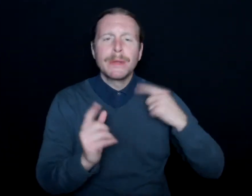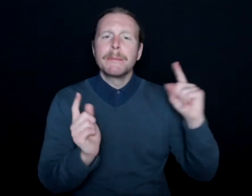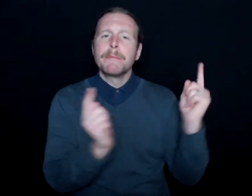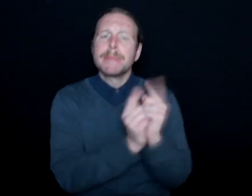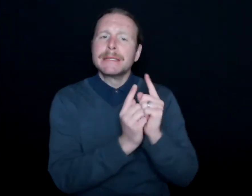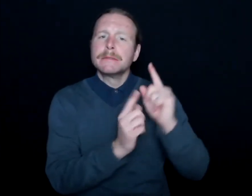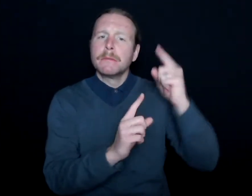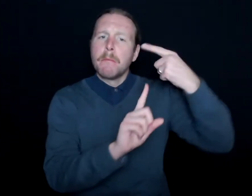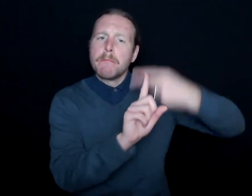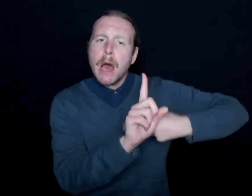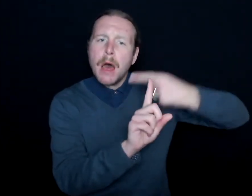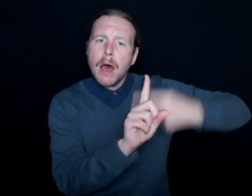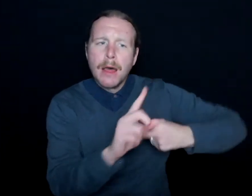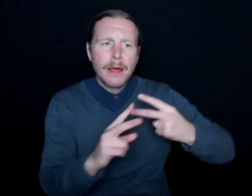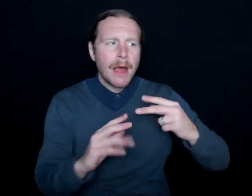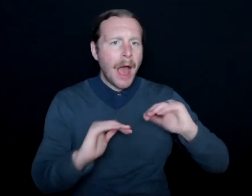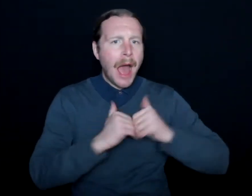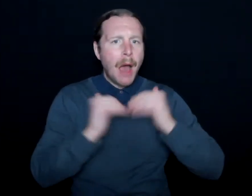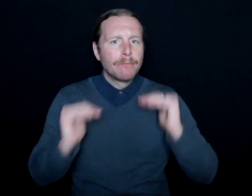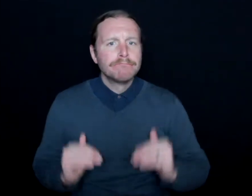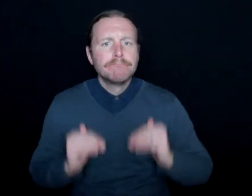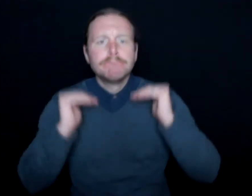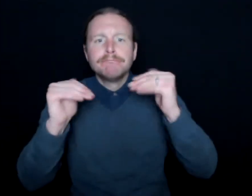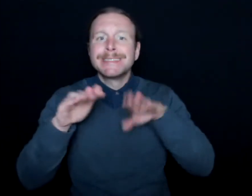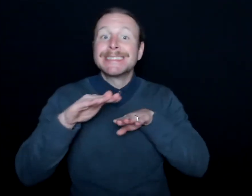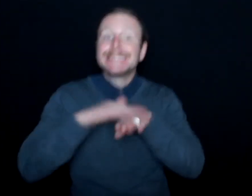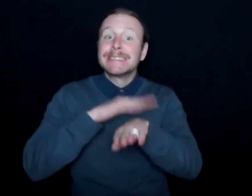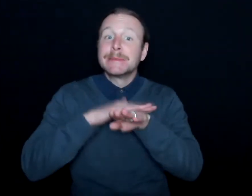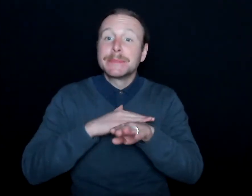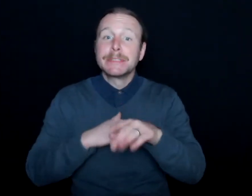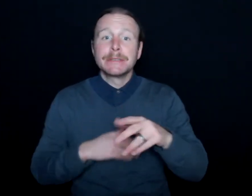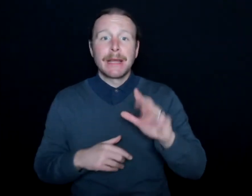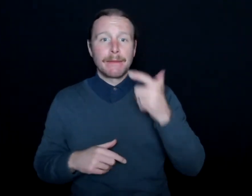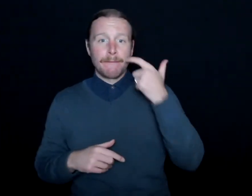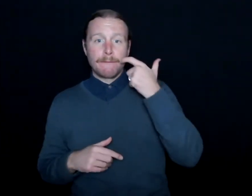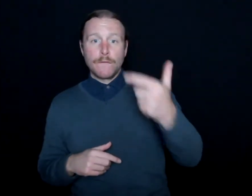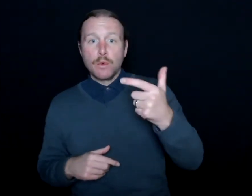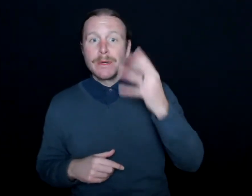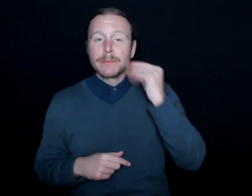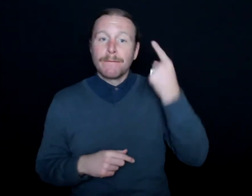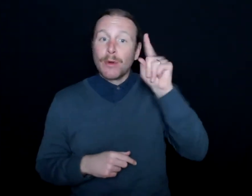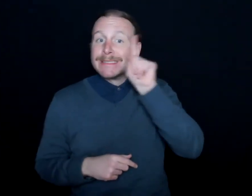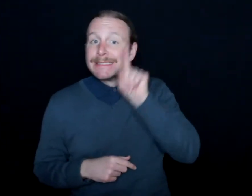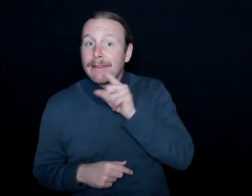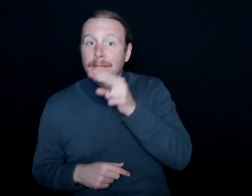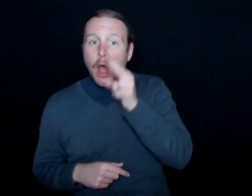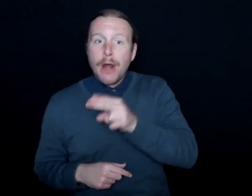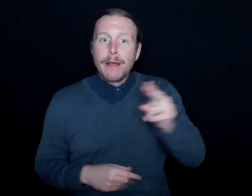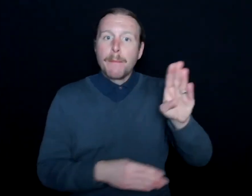and see how we could enhance accessibility and the viewing experience for deaf and hard of hearing music fans.